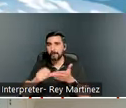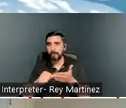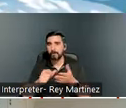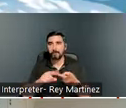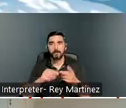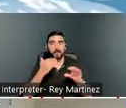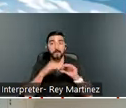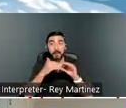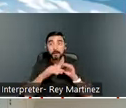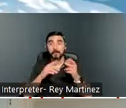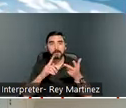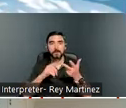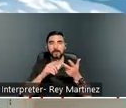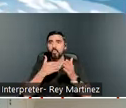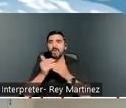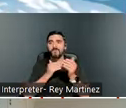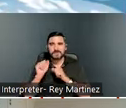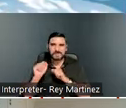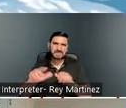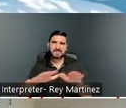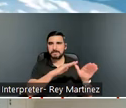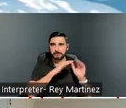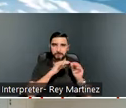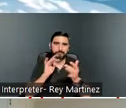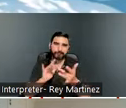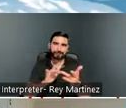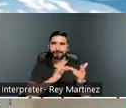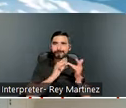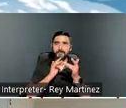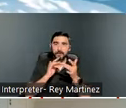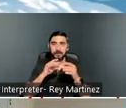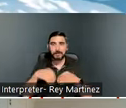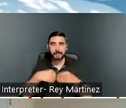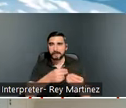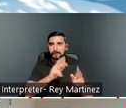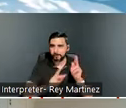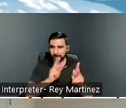snail mail, whatever it takes, and giving folks a little bit of extra time to respond.